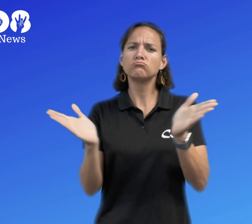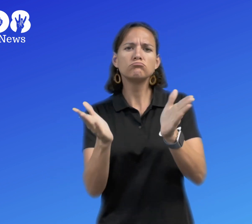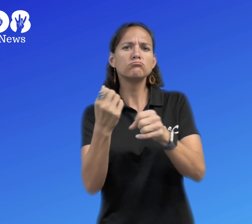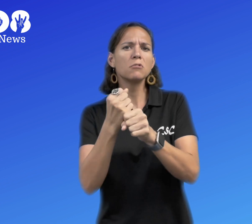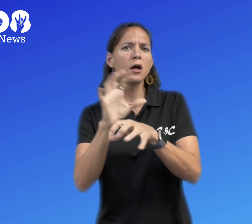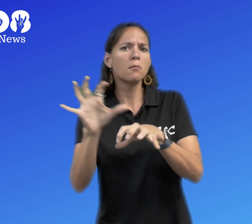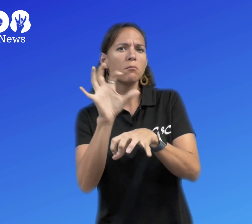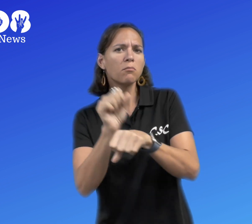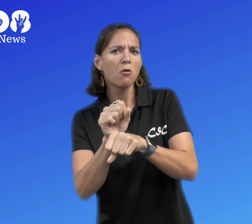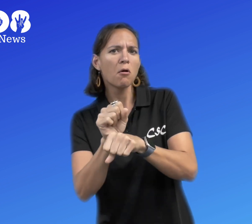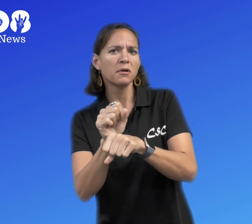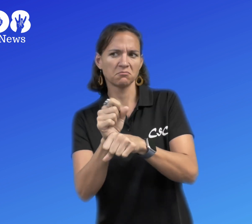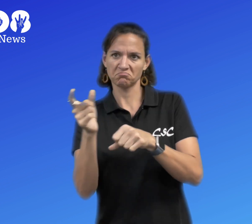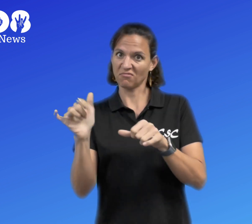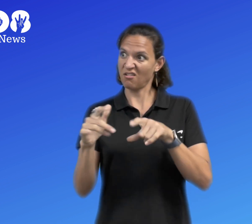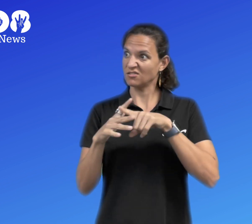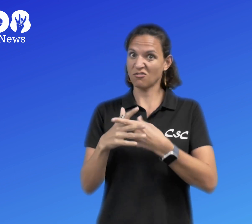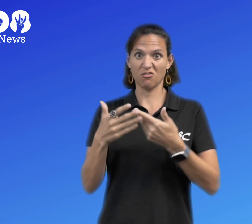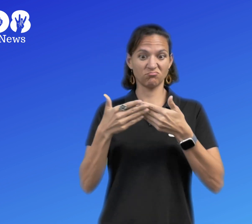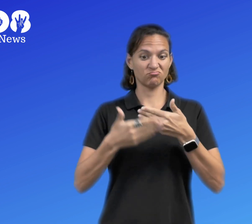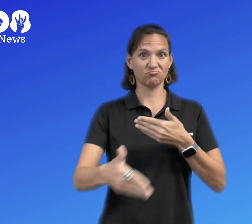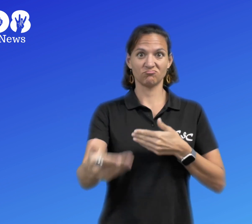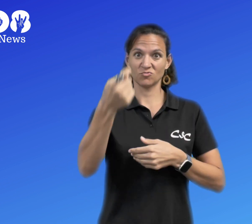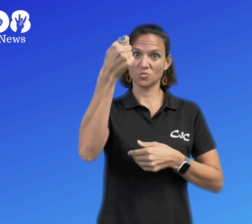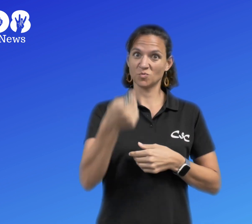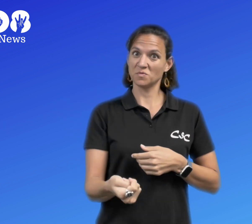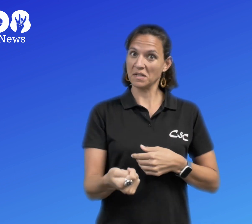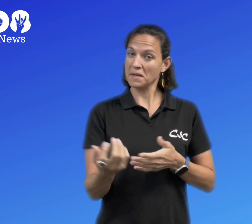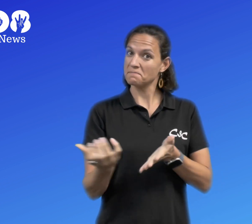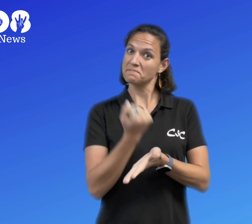Starting this Tuesday and every Tuesday after. Take advantage of this opportunity.